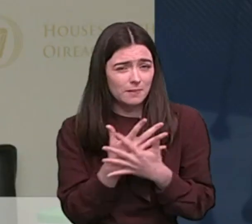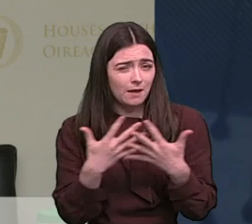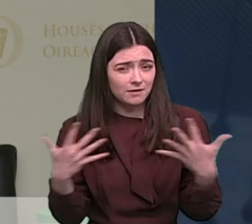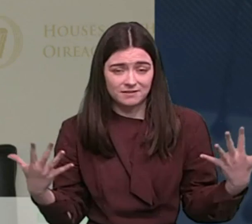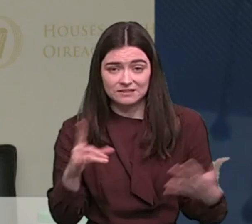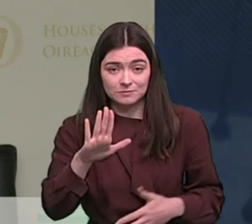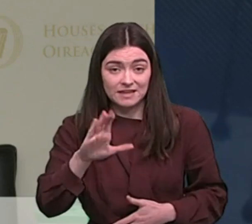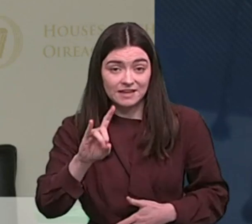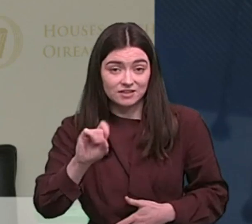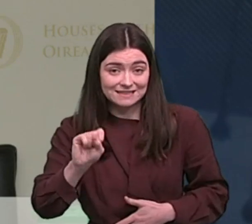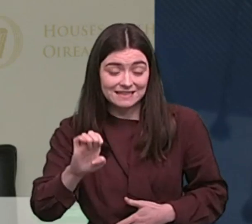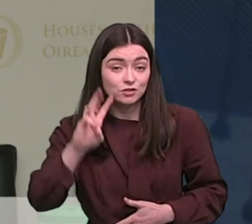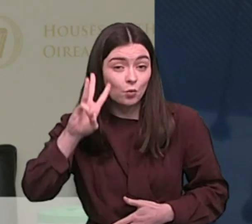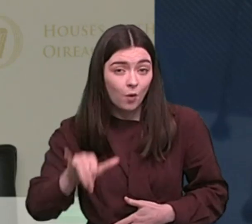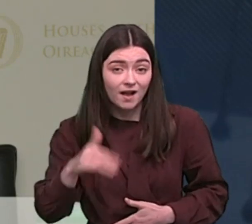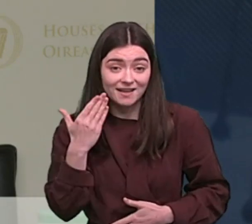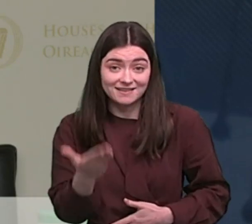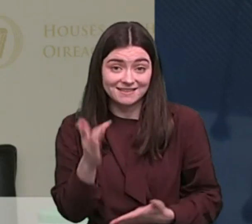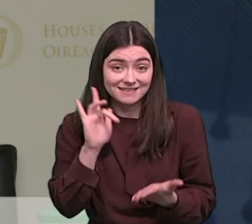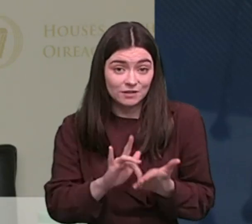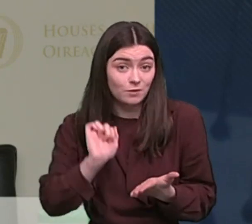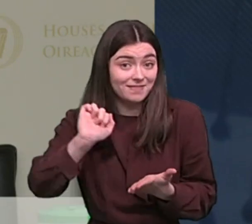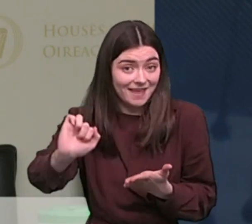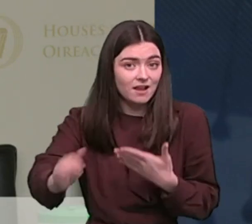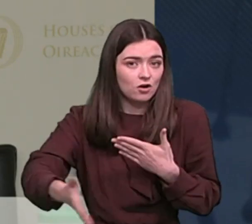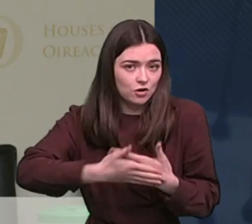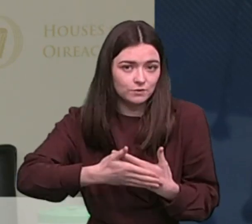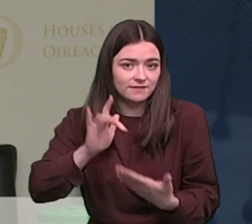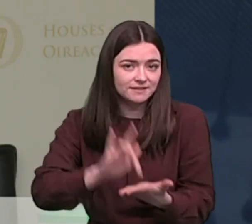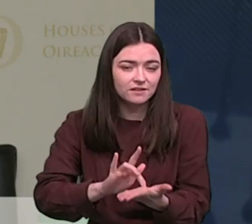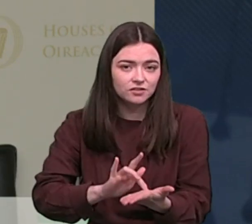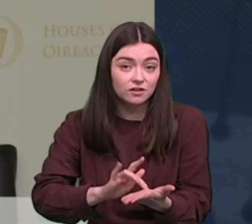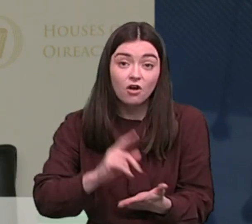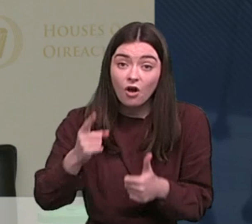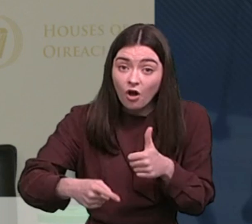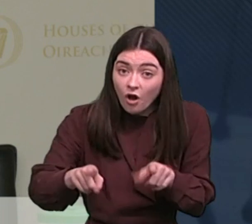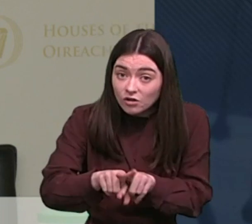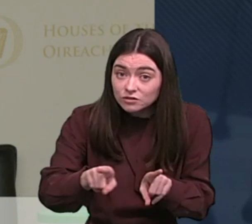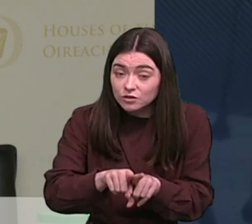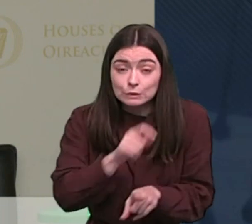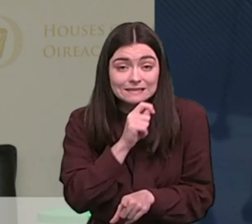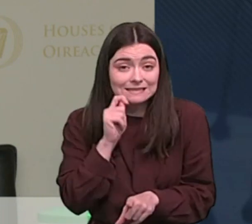HSE as to why Owenacurra... why they are closing Owenacurra. Also, can I say we have dramatically